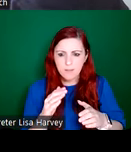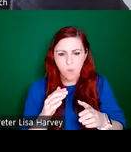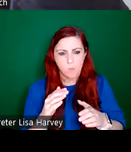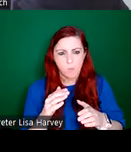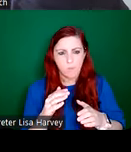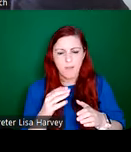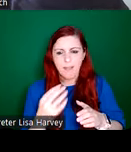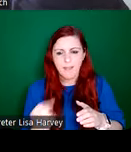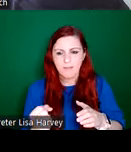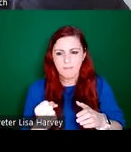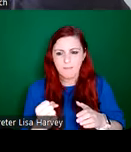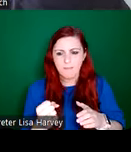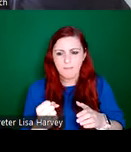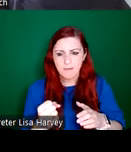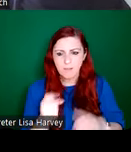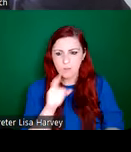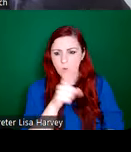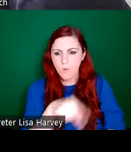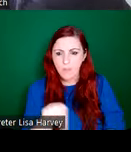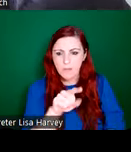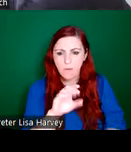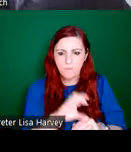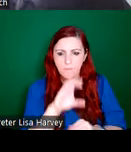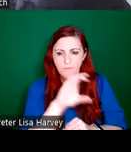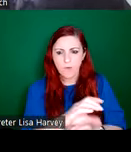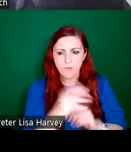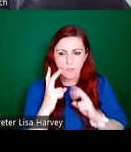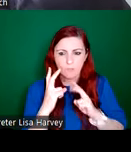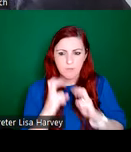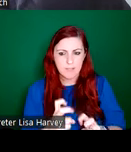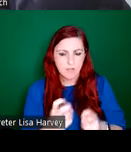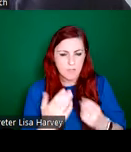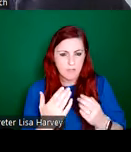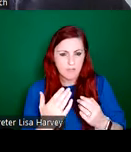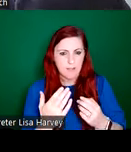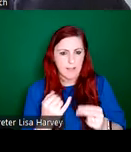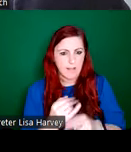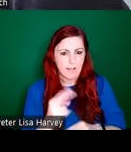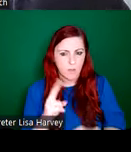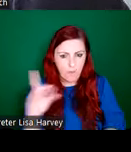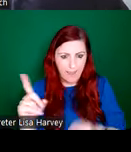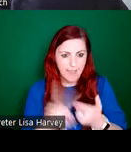Sarah Purser actually funded research trips to England and France for the